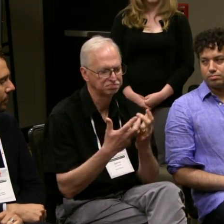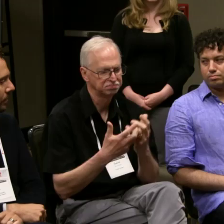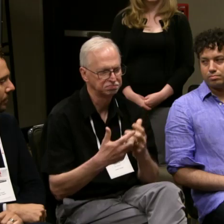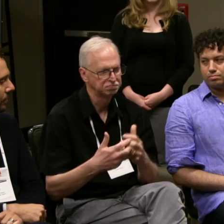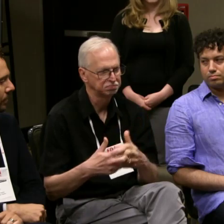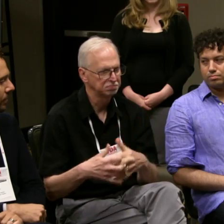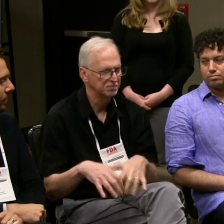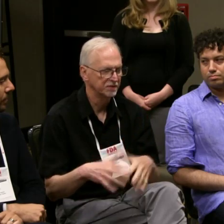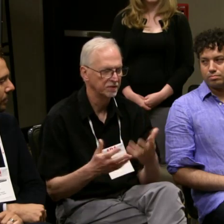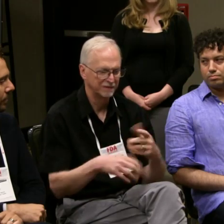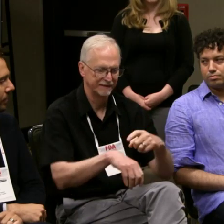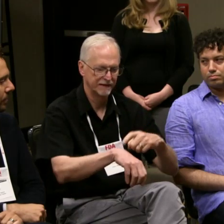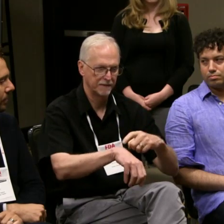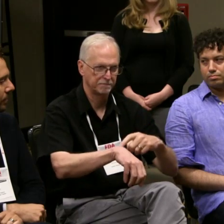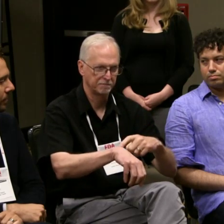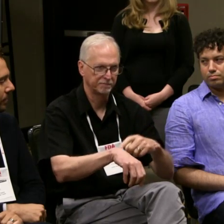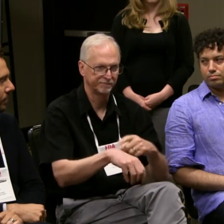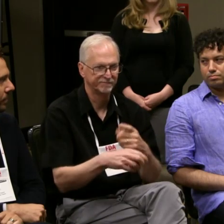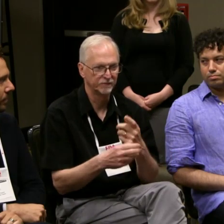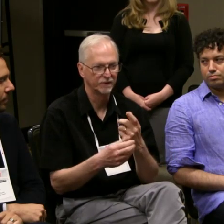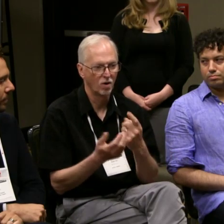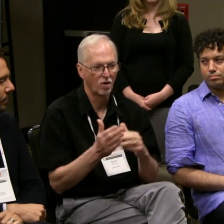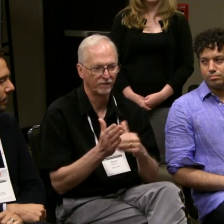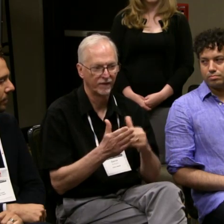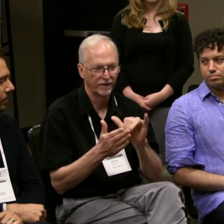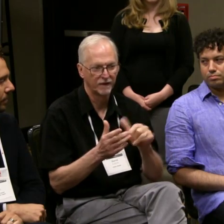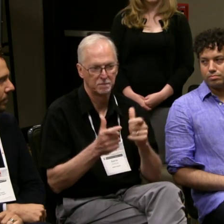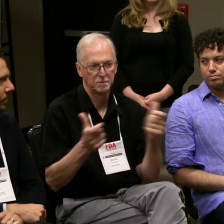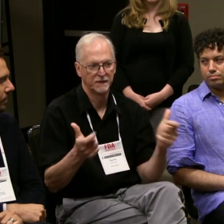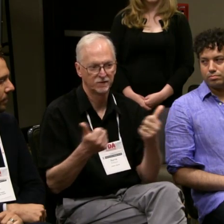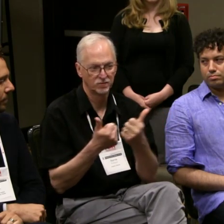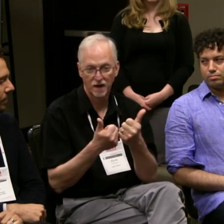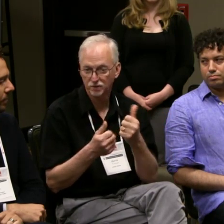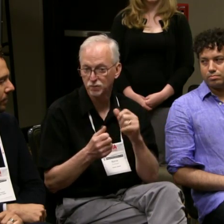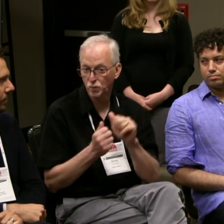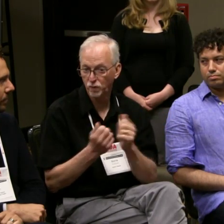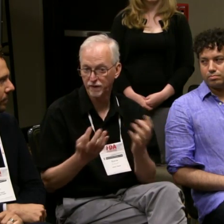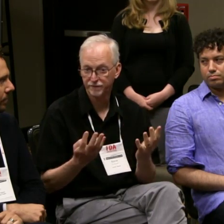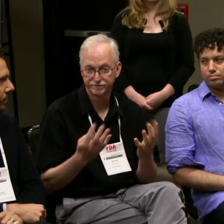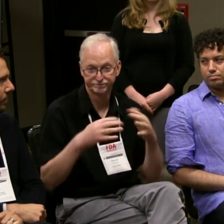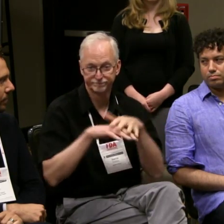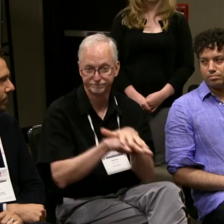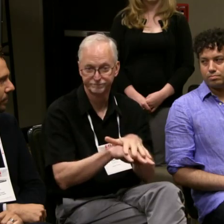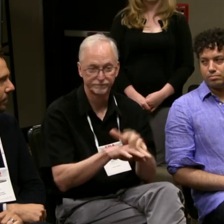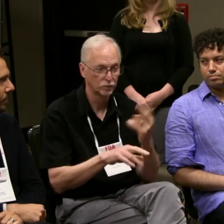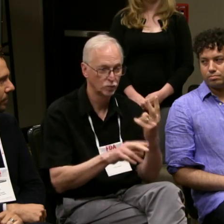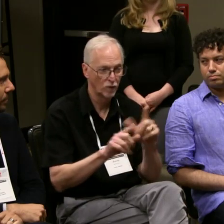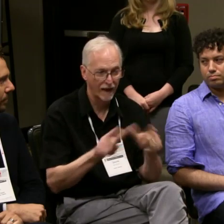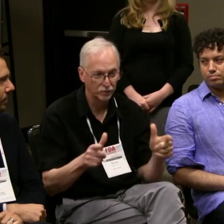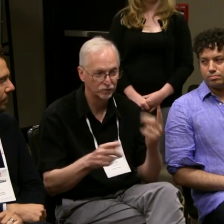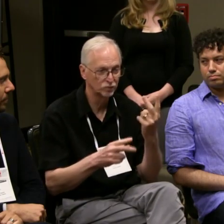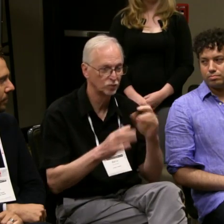I mean it's very important that everything remains visual and due to time it's often a very big challenge